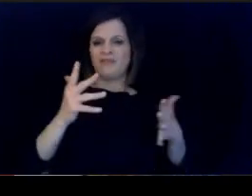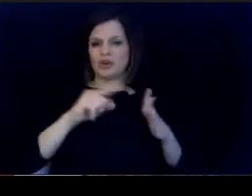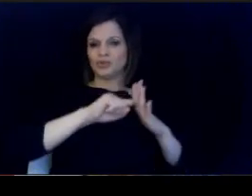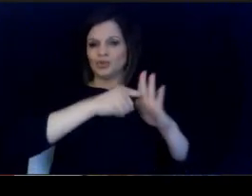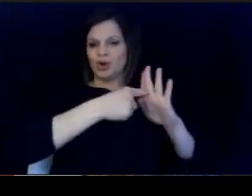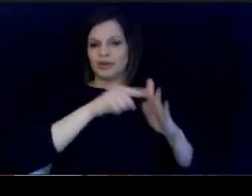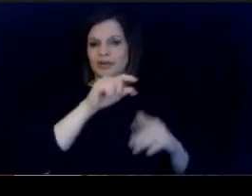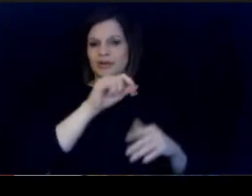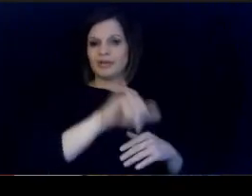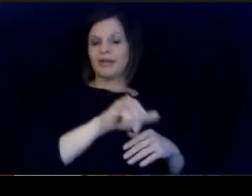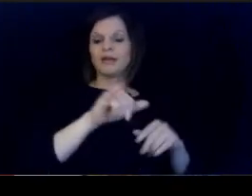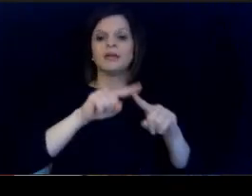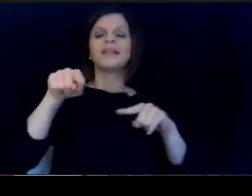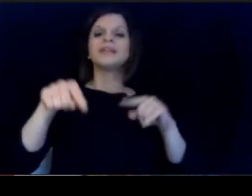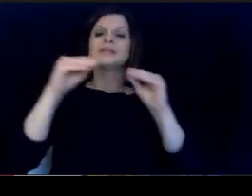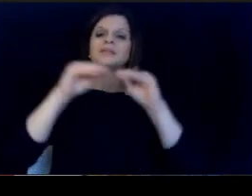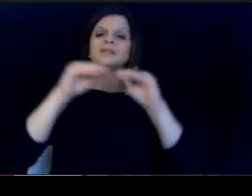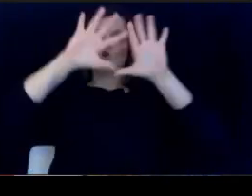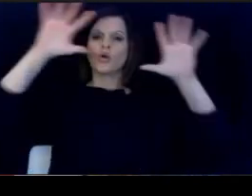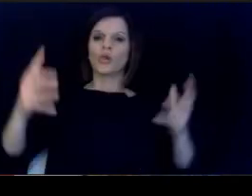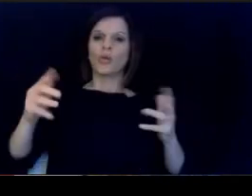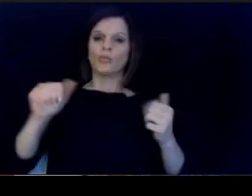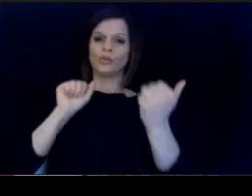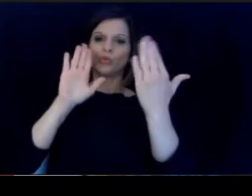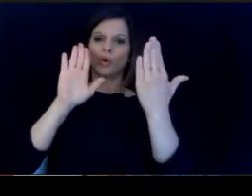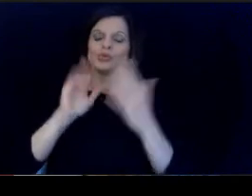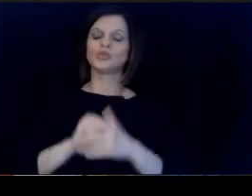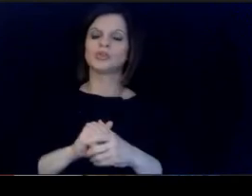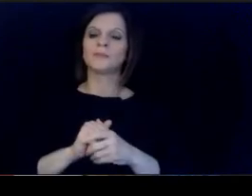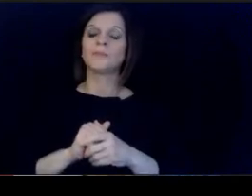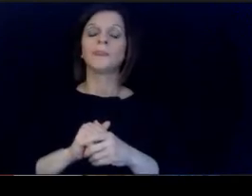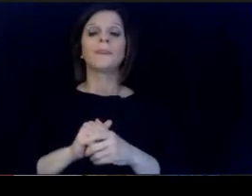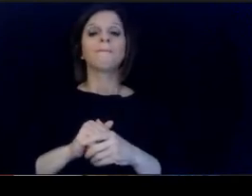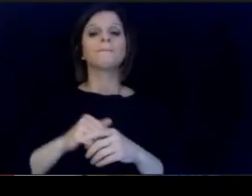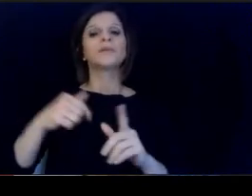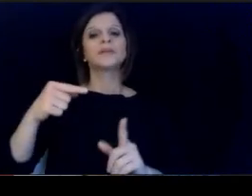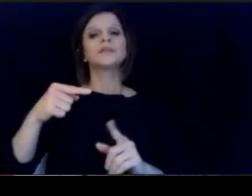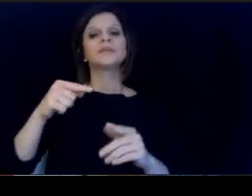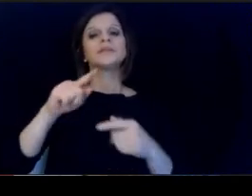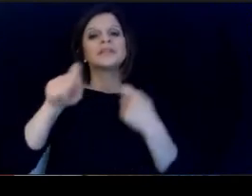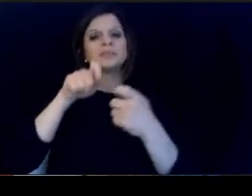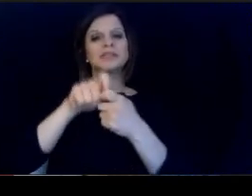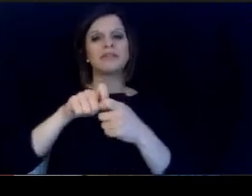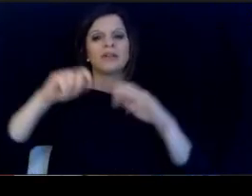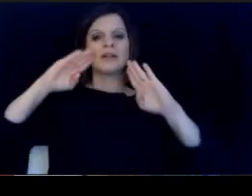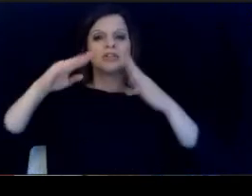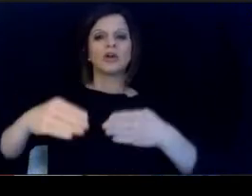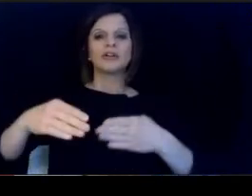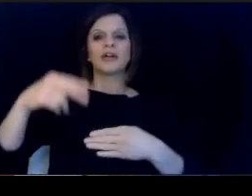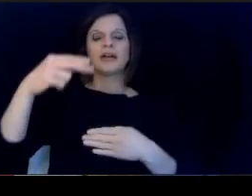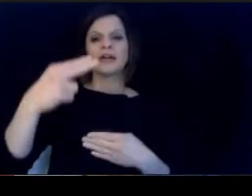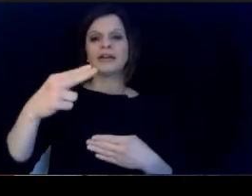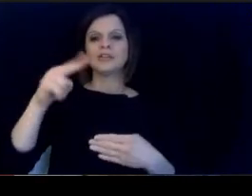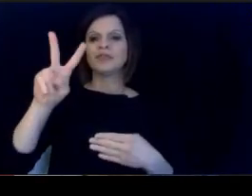a global approach, but one specifically targeting. our HBC use as we develop.